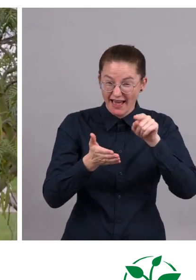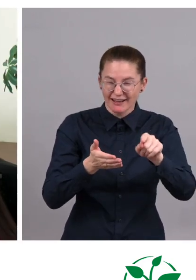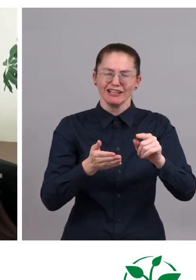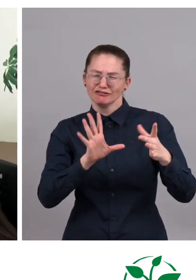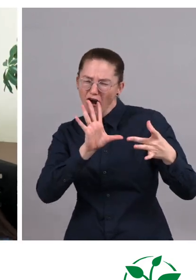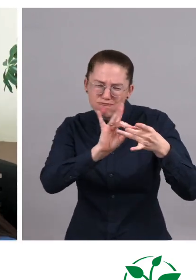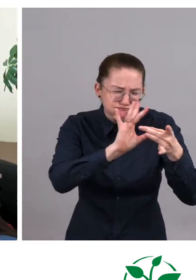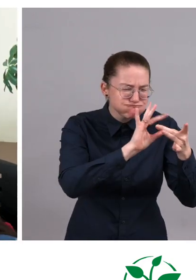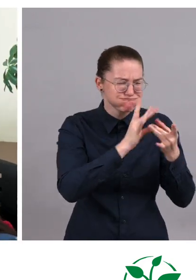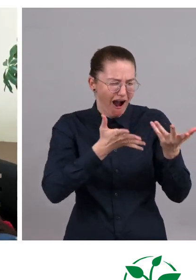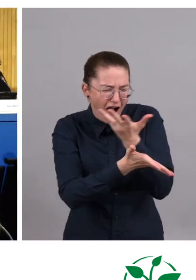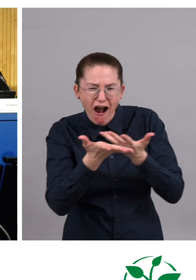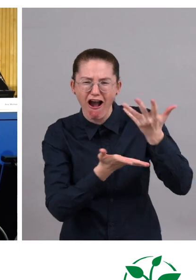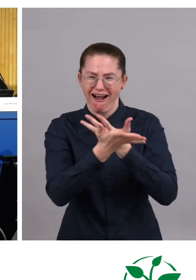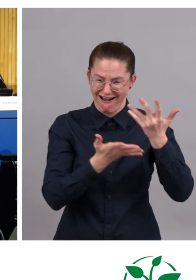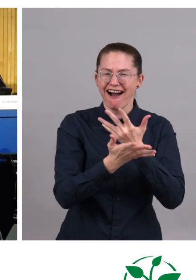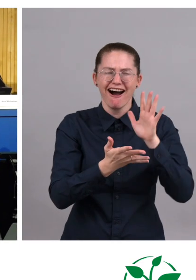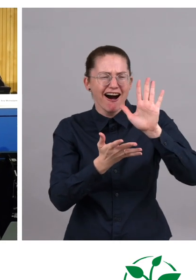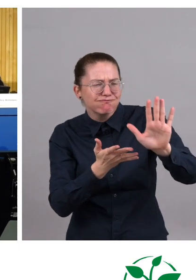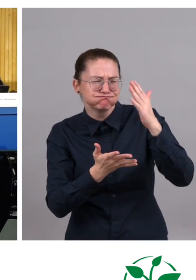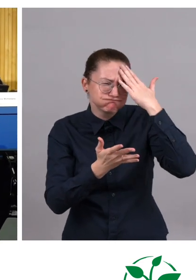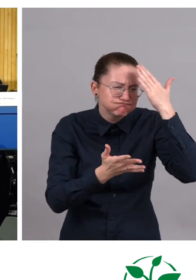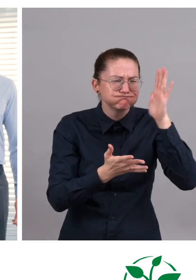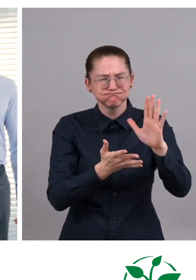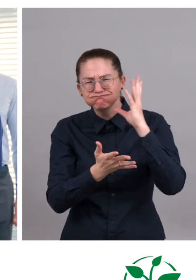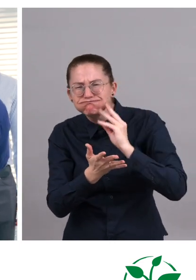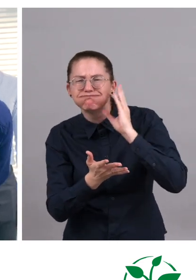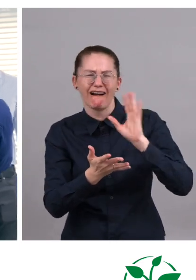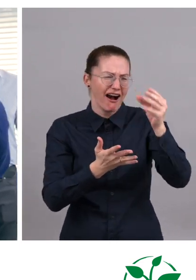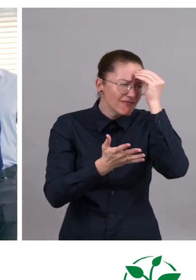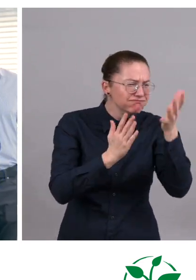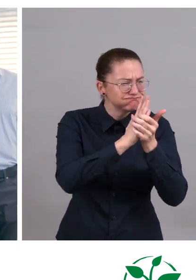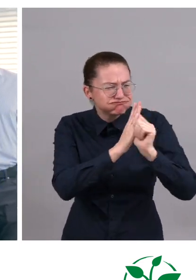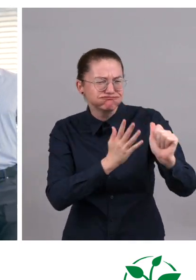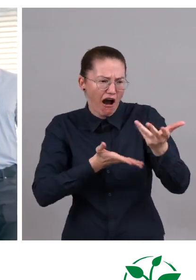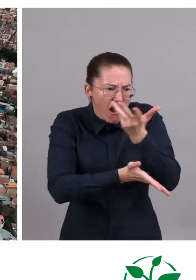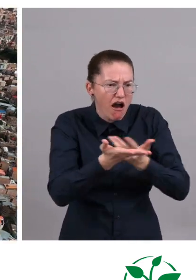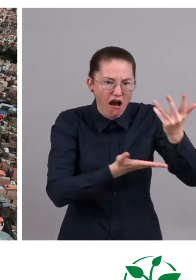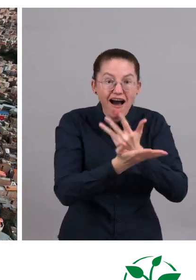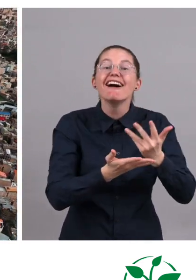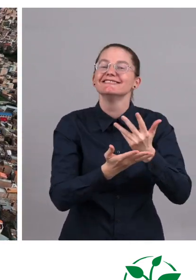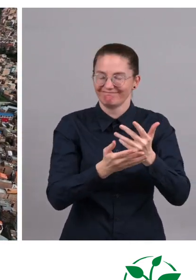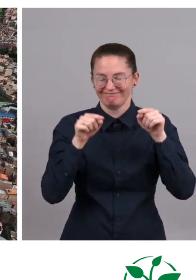and they can share all their knowhow and knowledge and experience. That's our purpose with Zero Project LATAM.